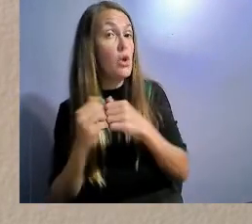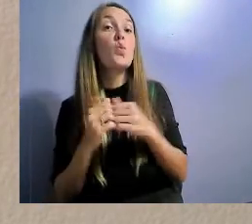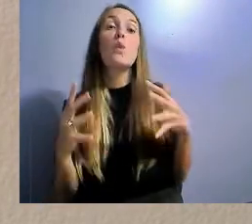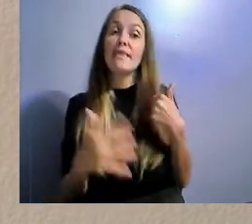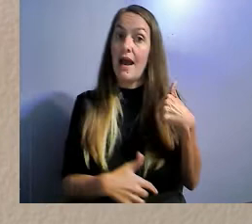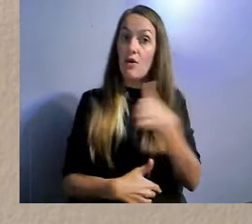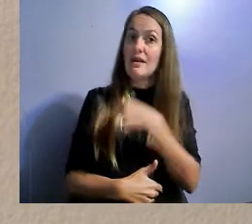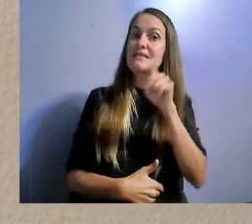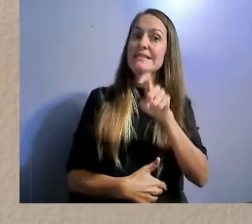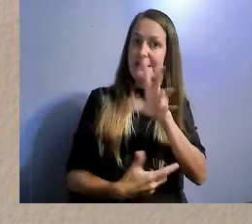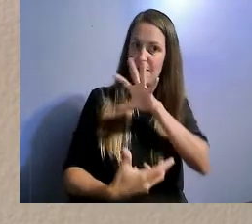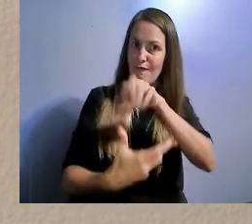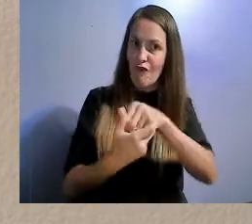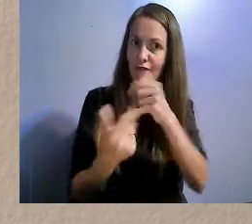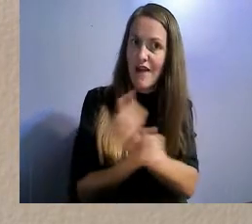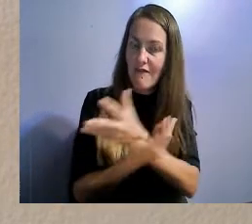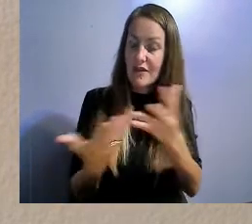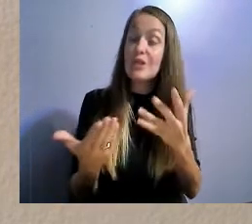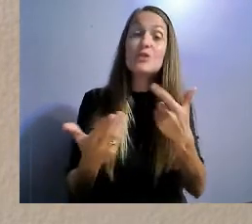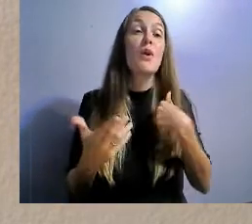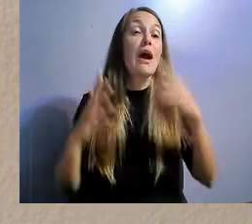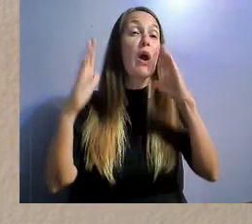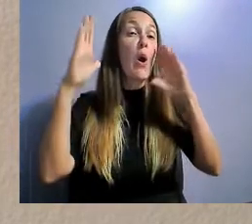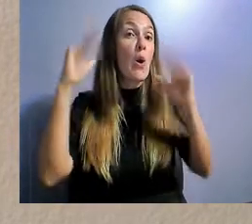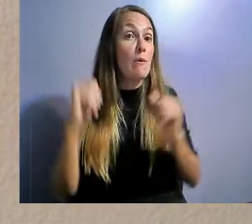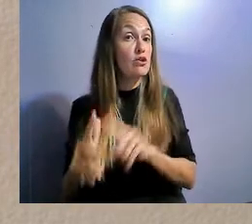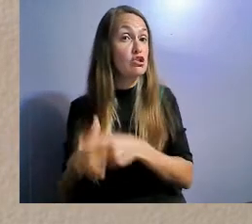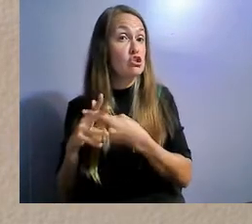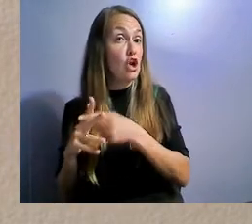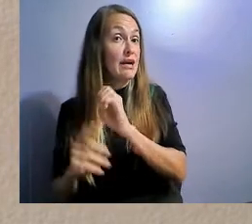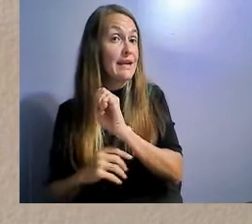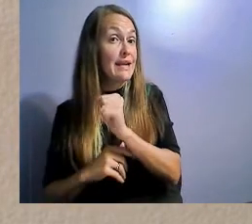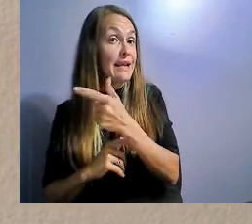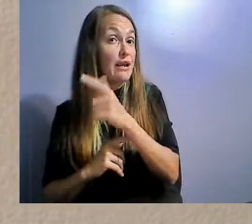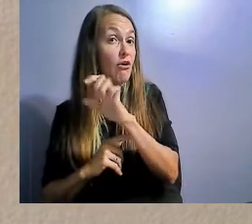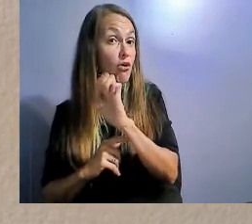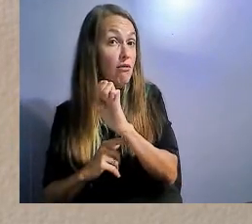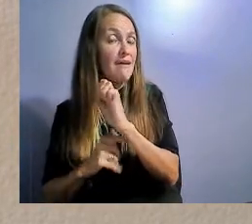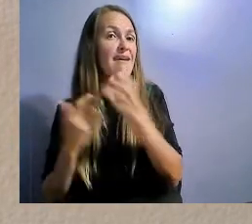in be able to have these small community chapters who are able